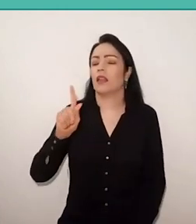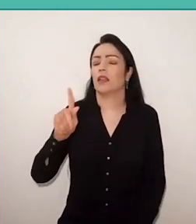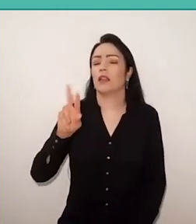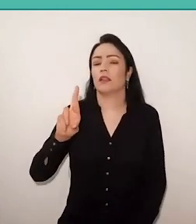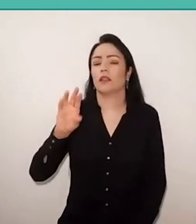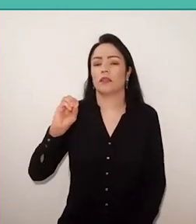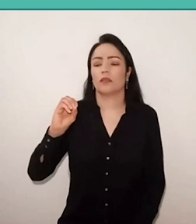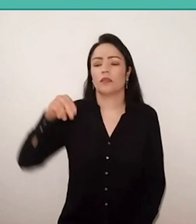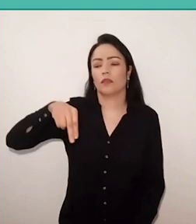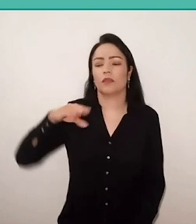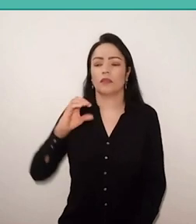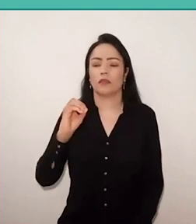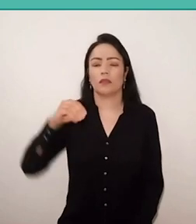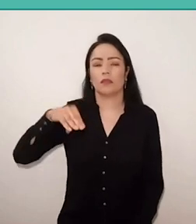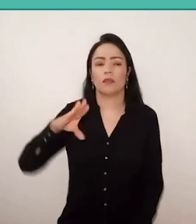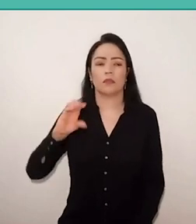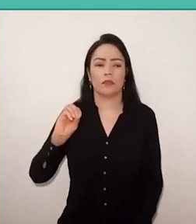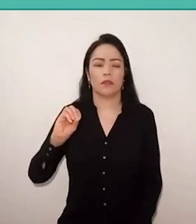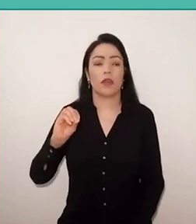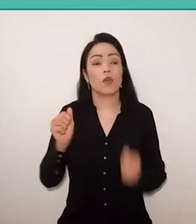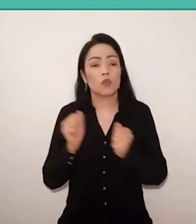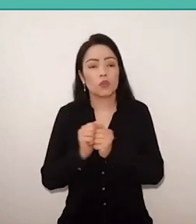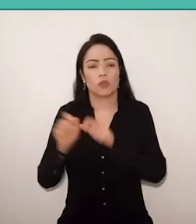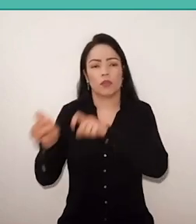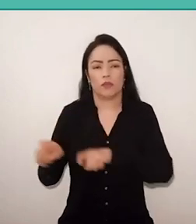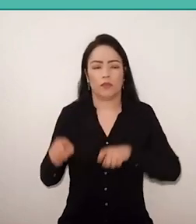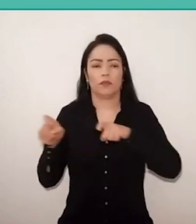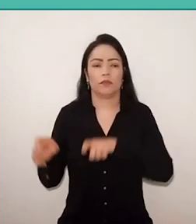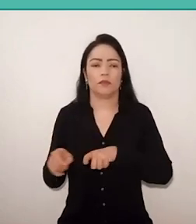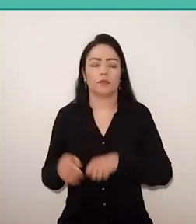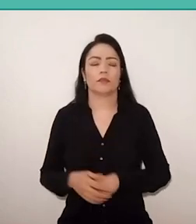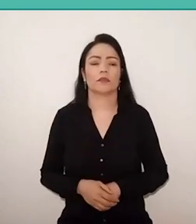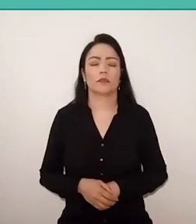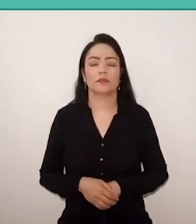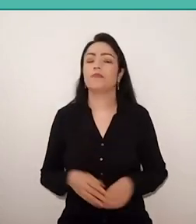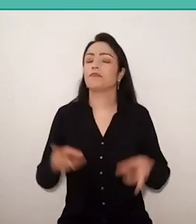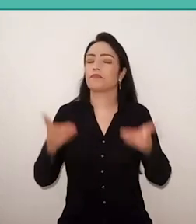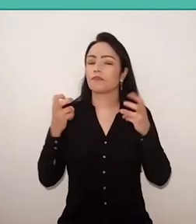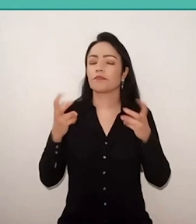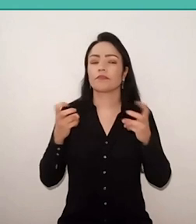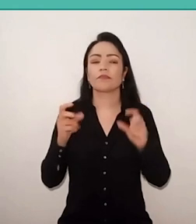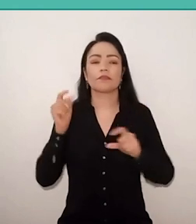with the peasants. And he noticed that, actually,